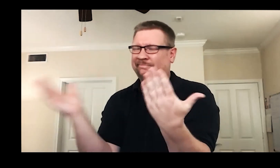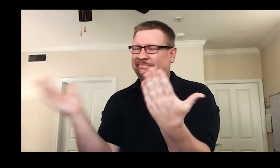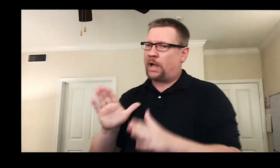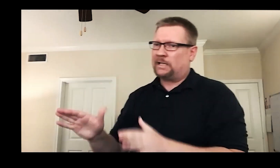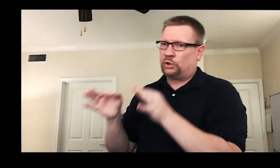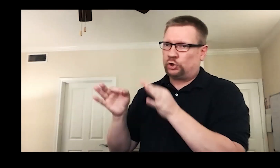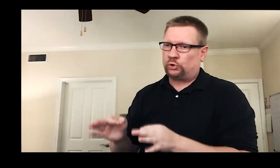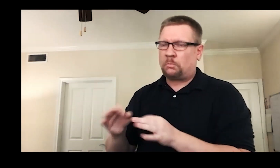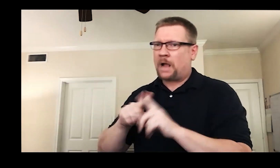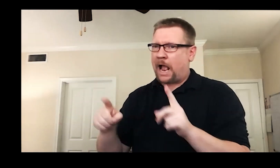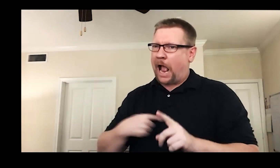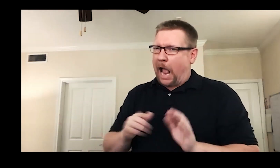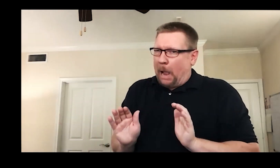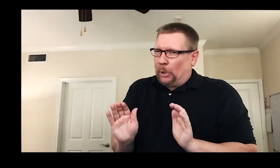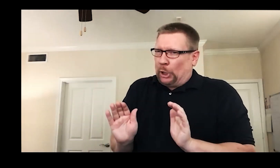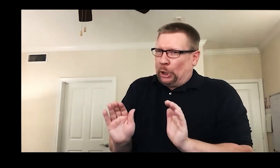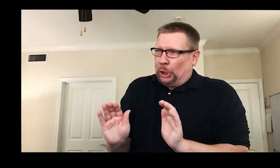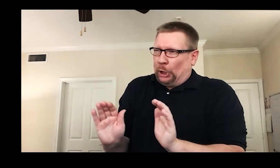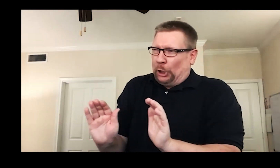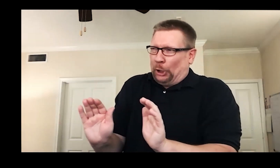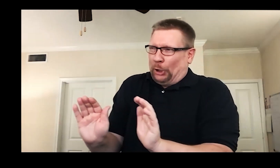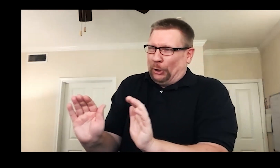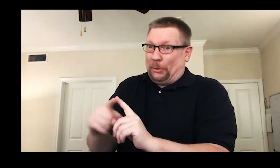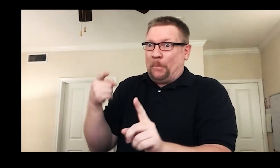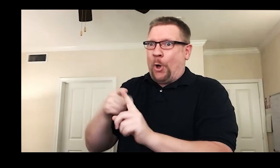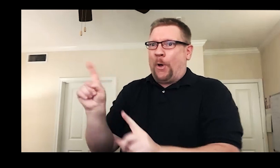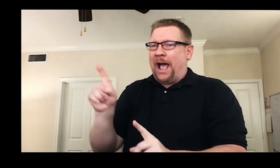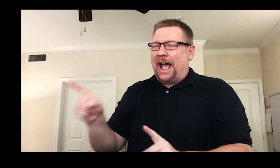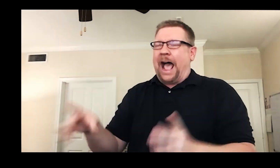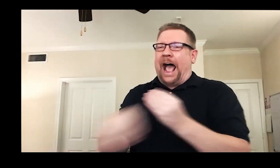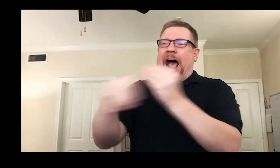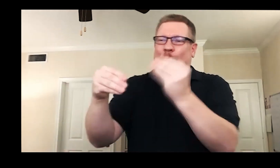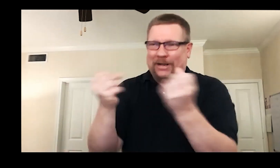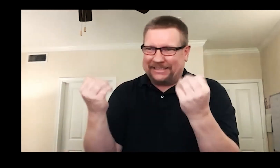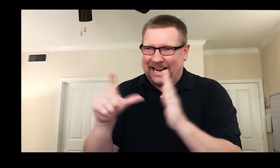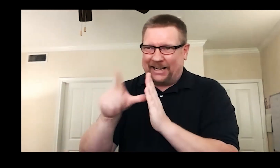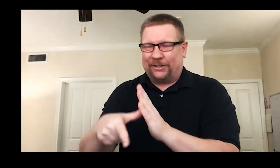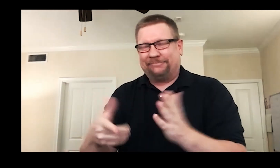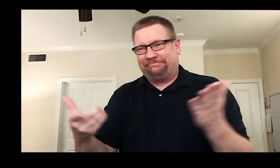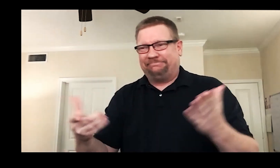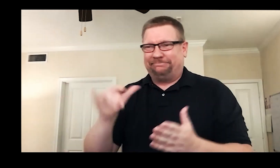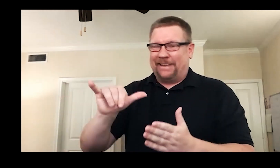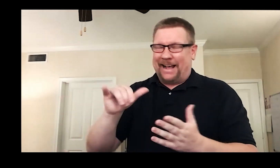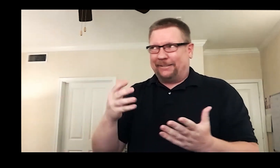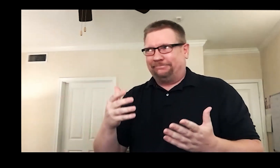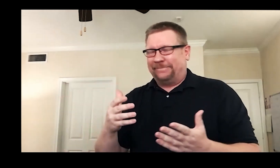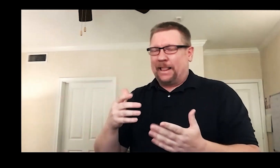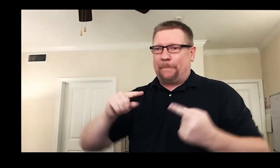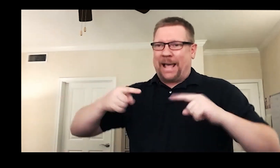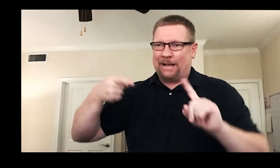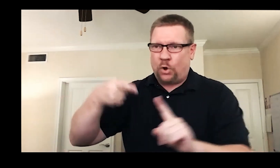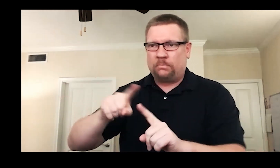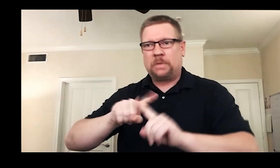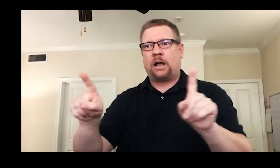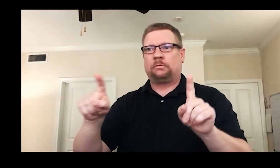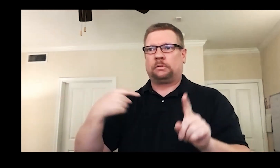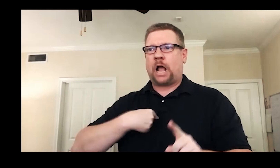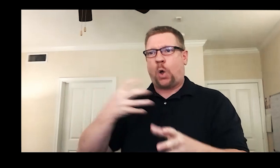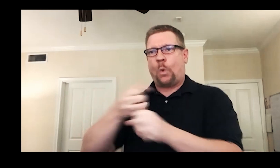though I did push and more signing was added later. You pick your battles and some I won.